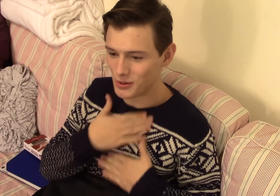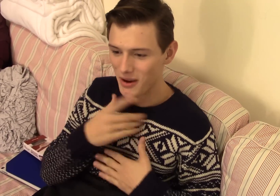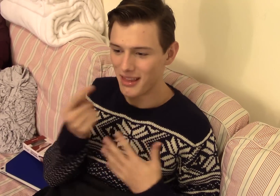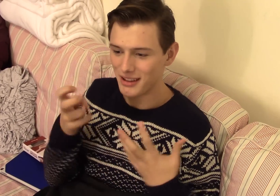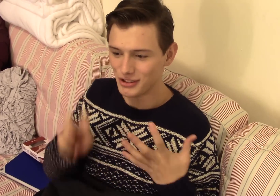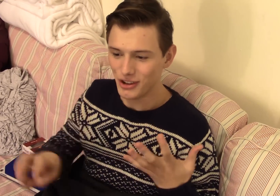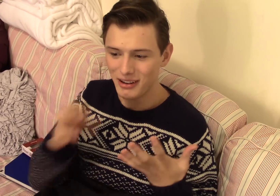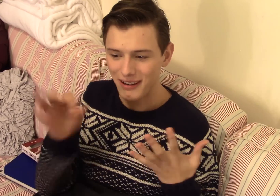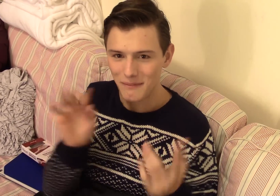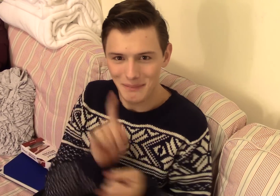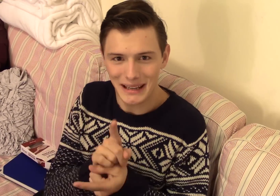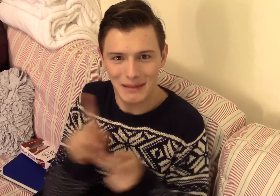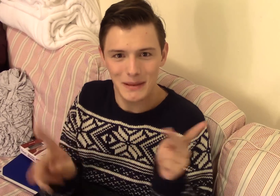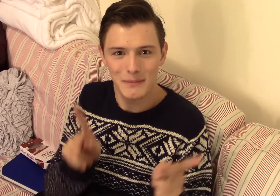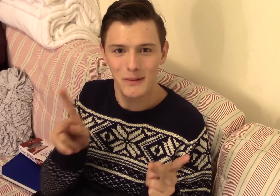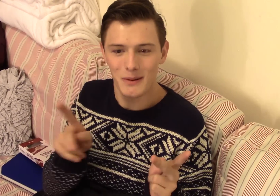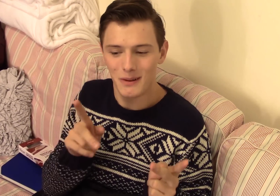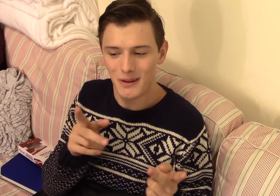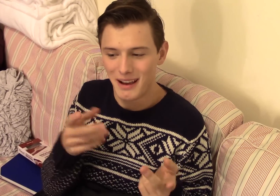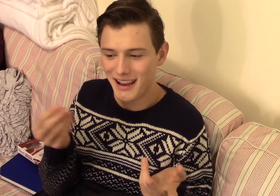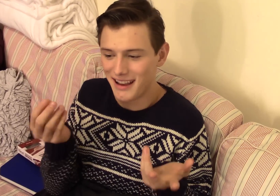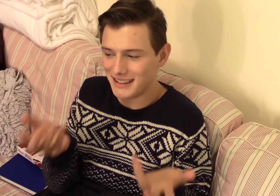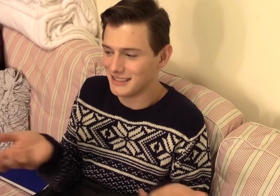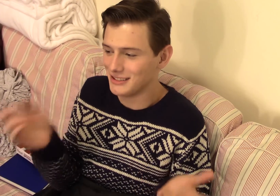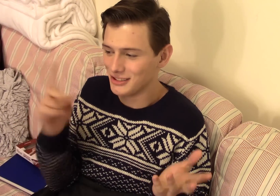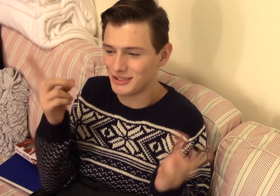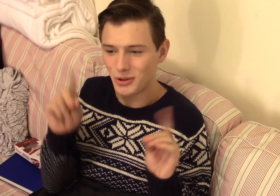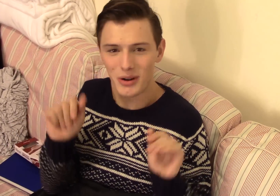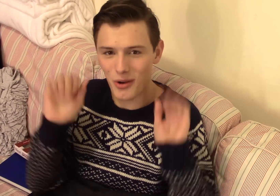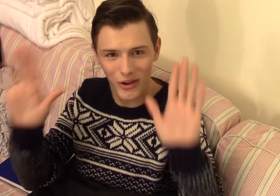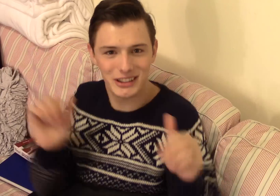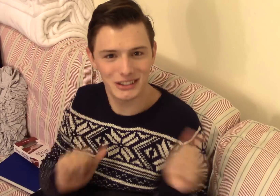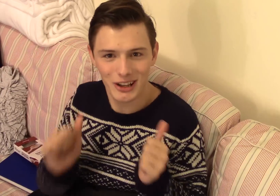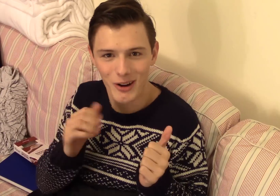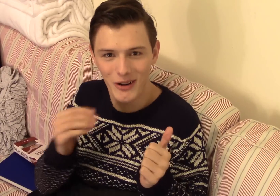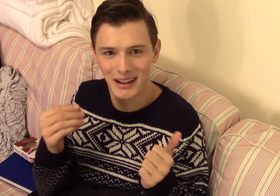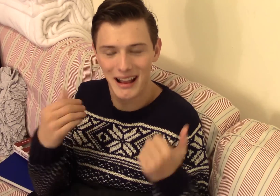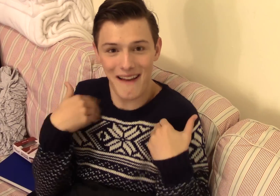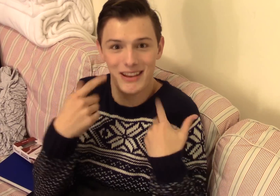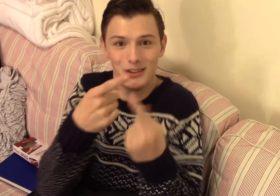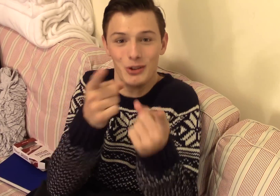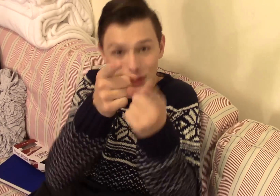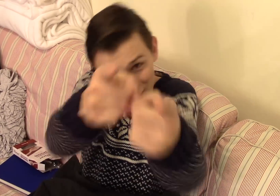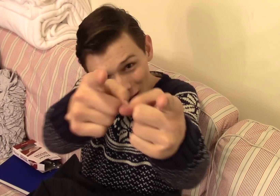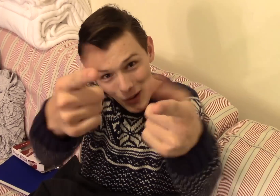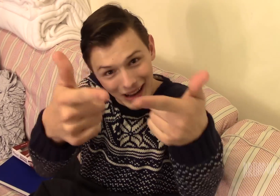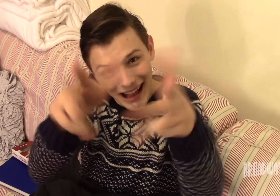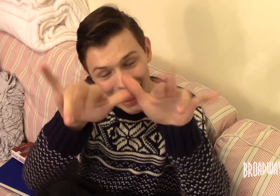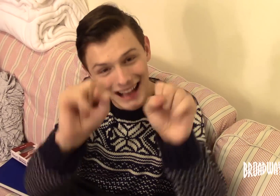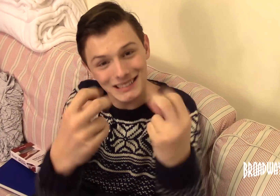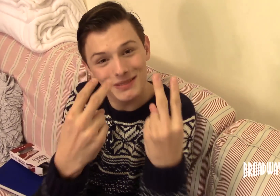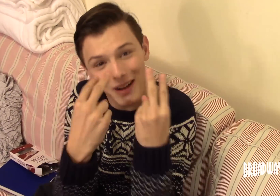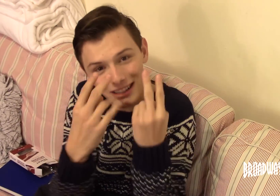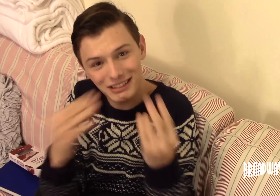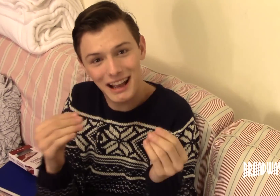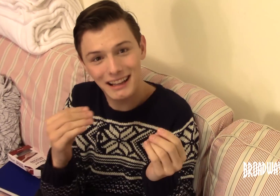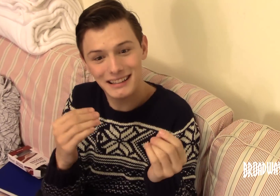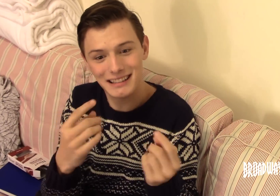enjoying that, enjoying the journey of meeting people and doing a great show. We're having you fans come